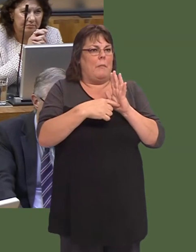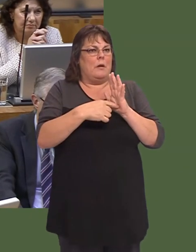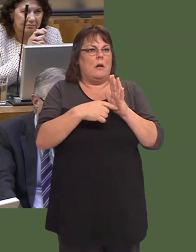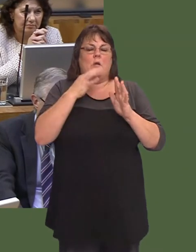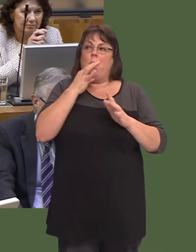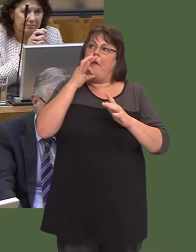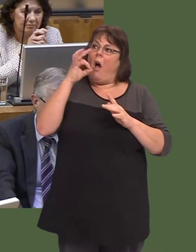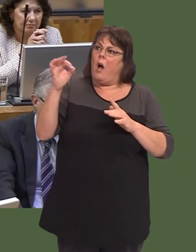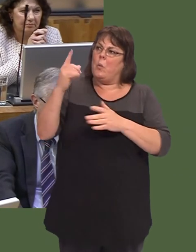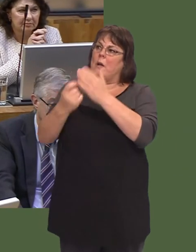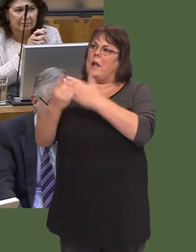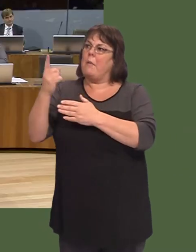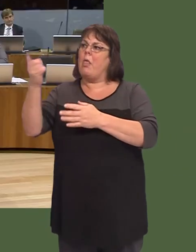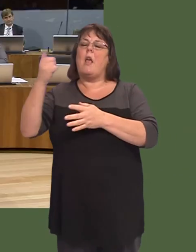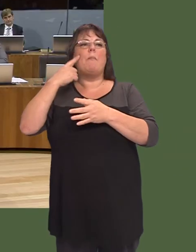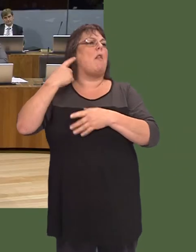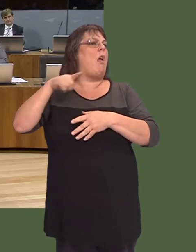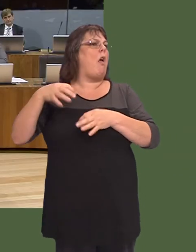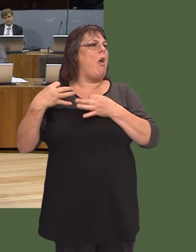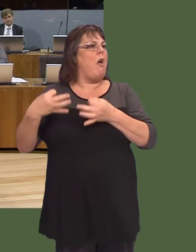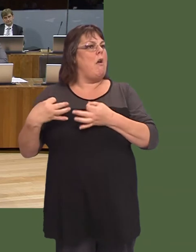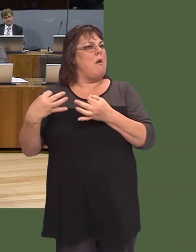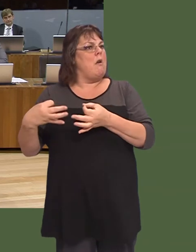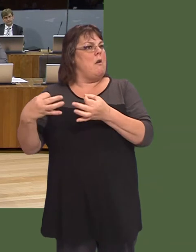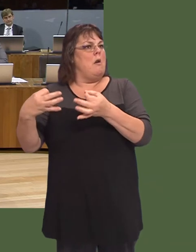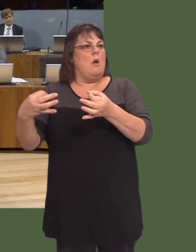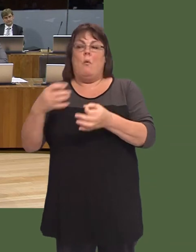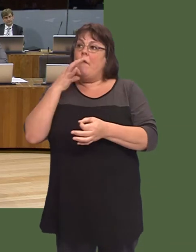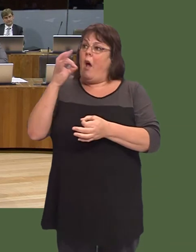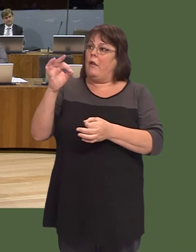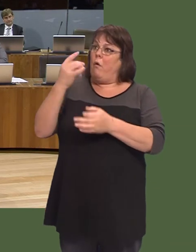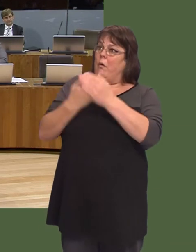Even an independent review, which I suspect was set up to say, ëDonít go ahead with